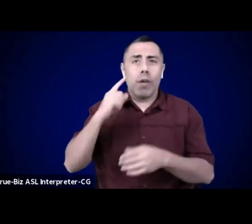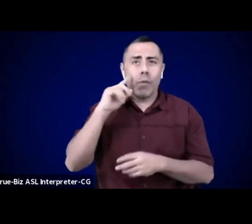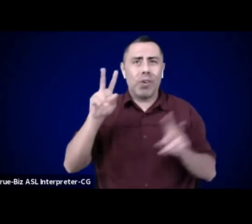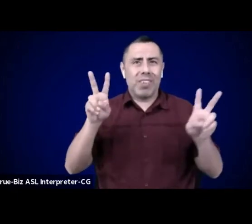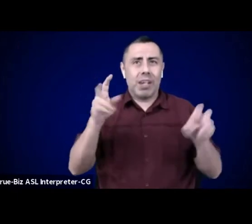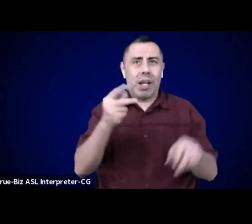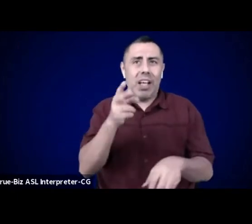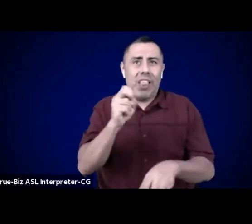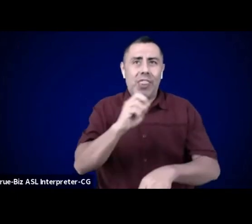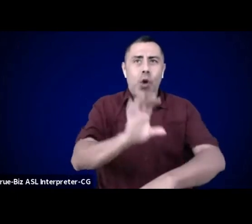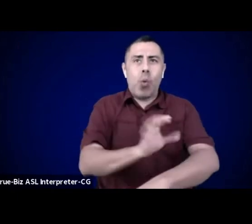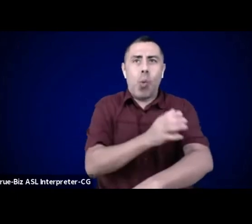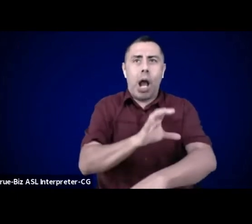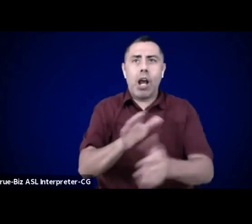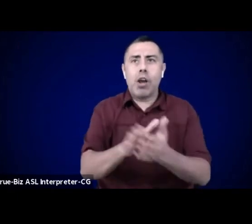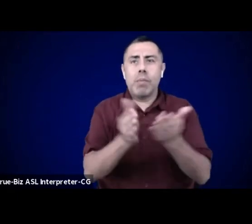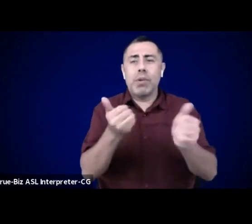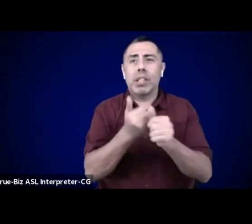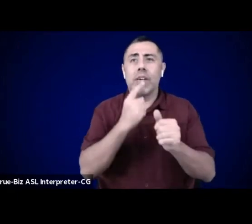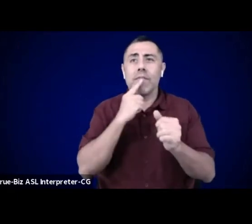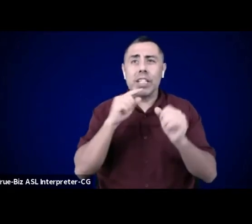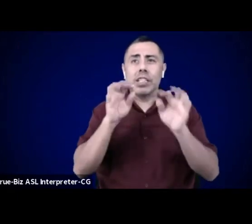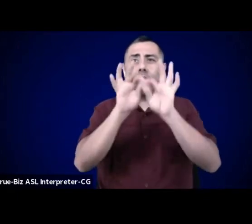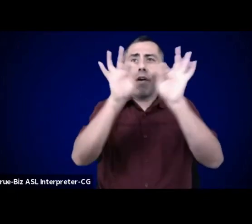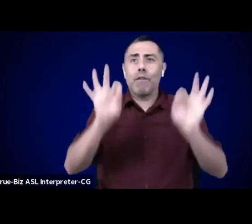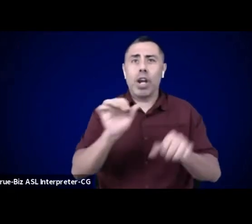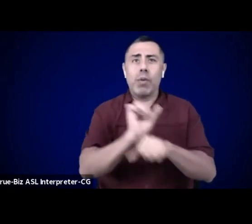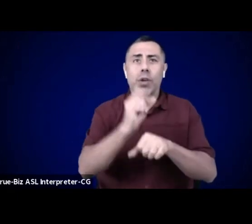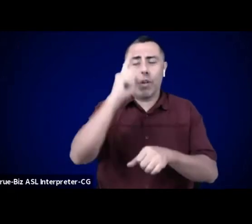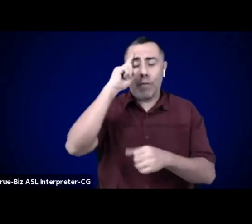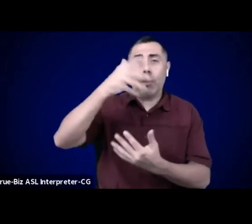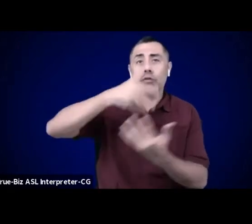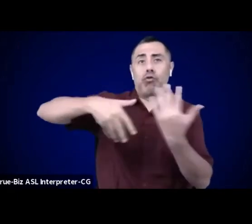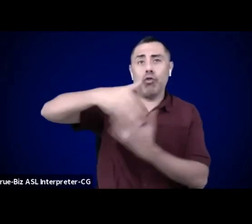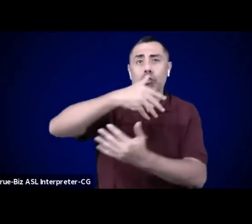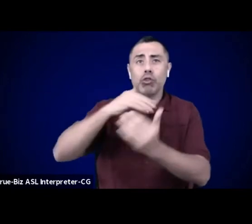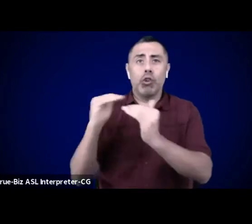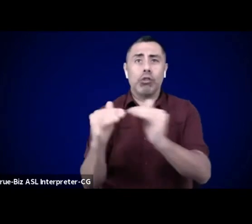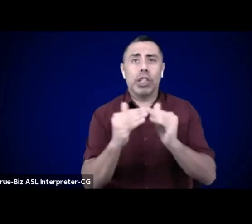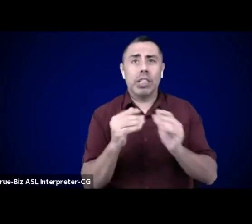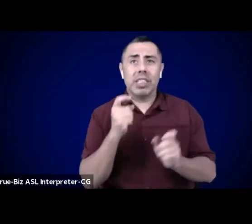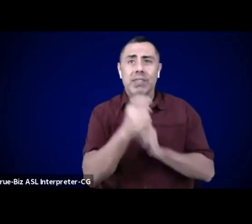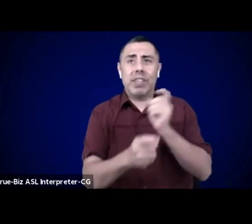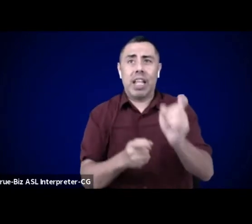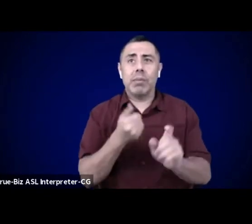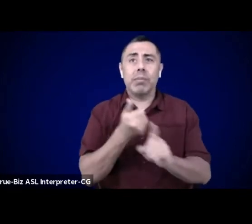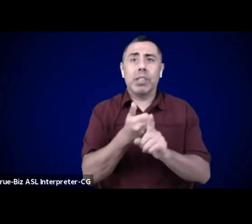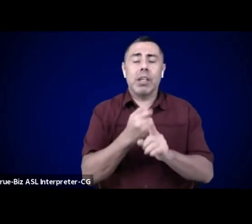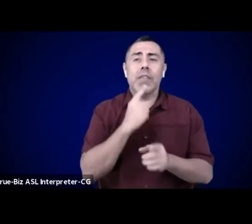social justice activist teaching artists, and conscious community catalyst. She is the founder